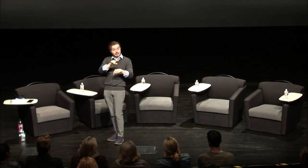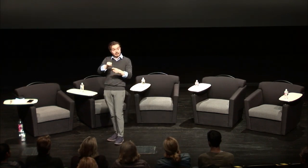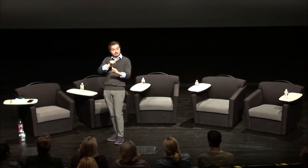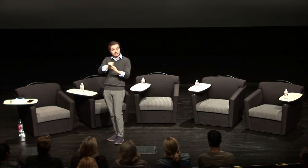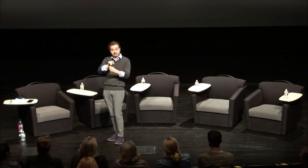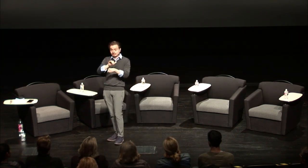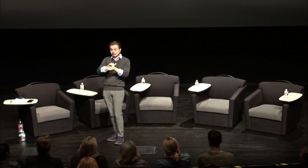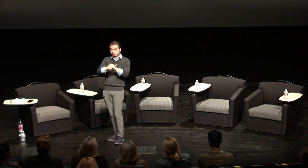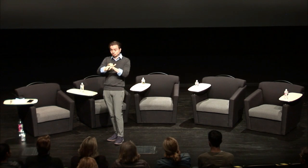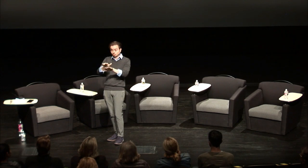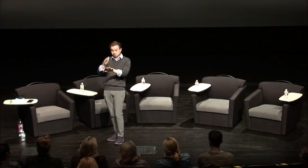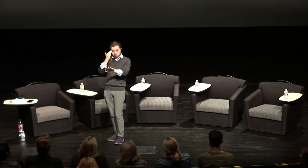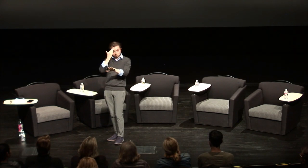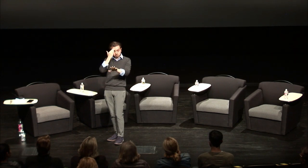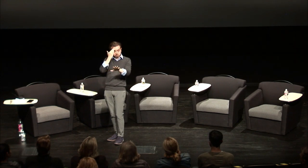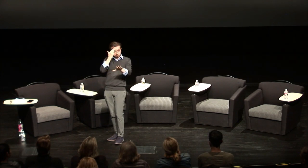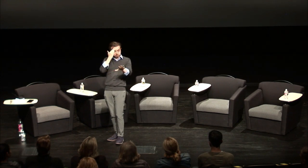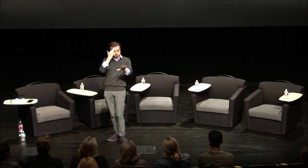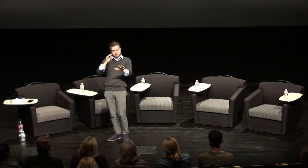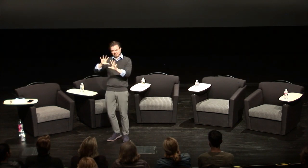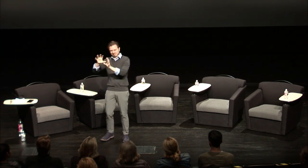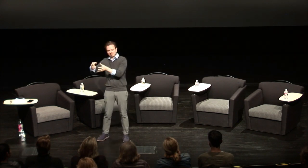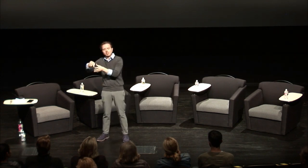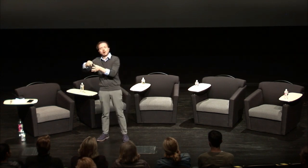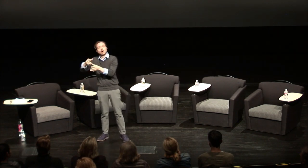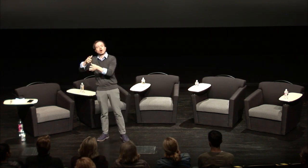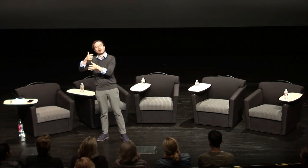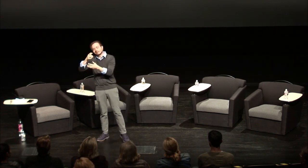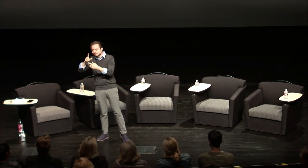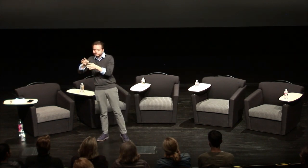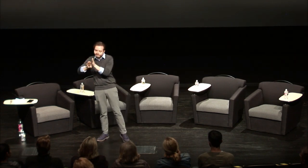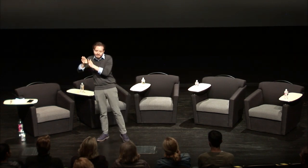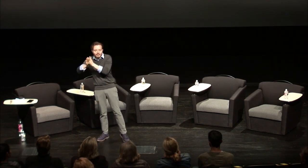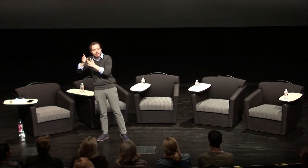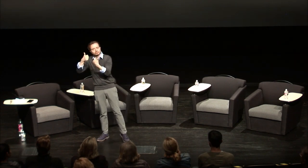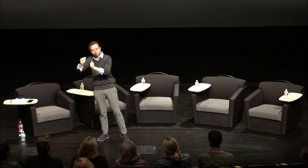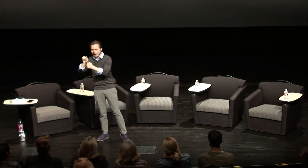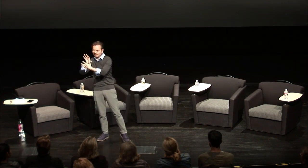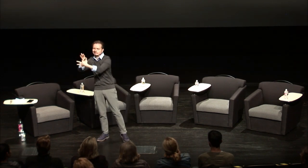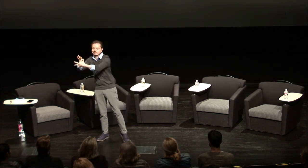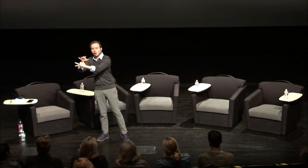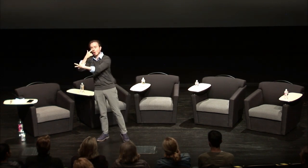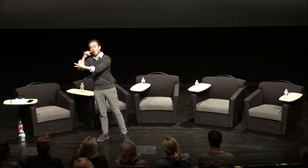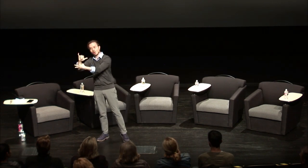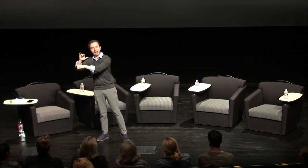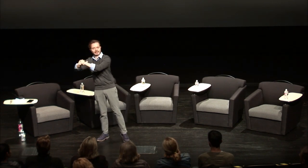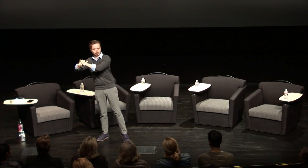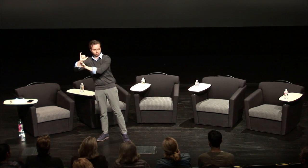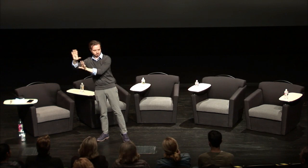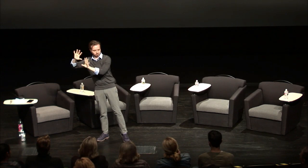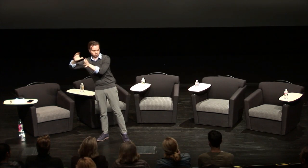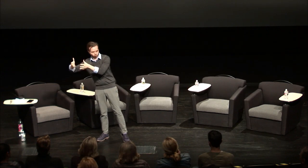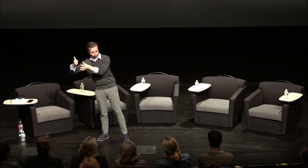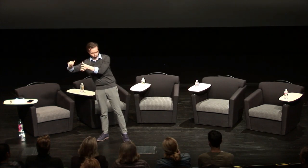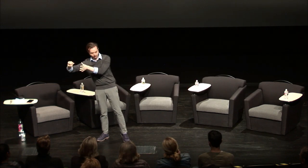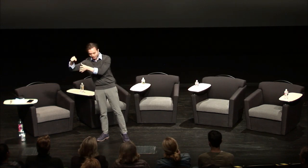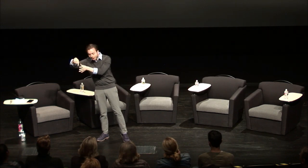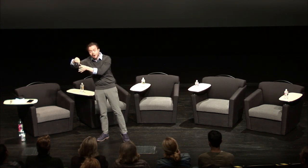you're familiar with that system Signing Exact English that's something you've heard of so basically it's just it was developed to try to make sign language